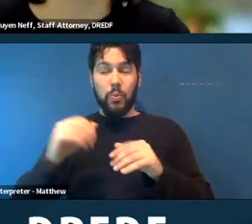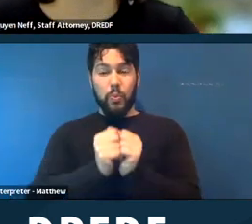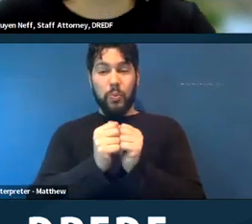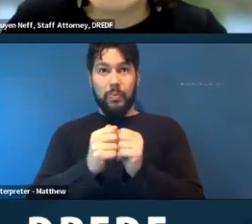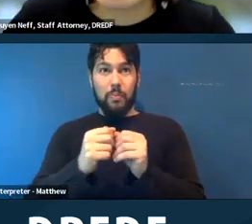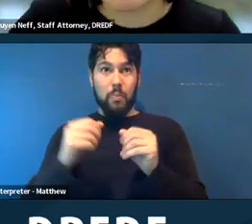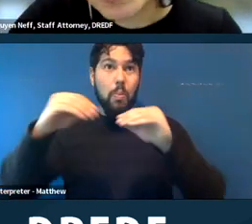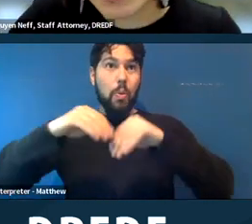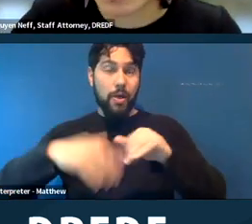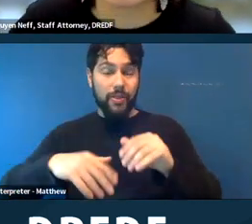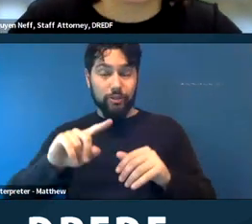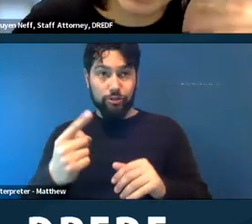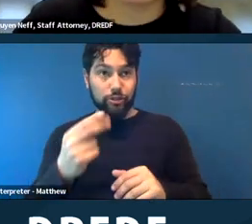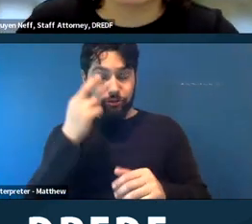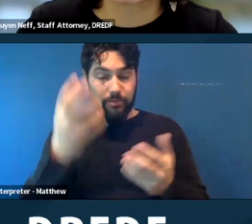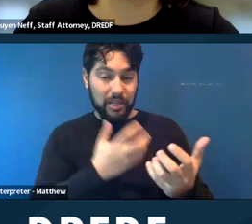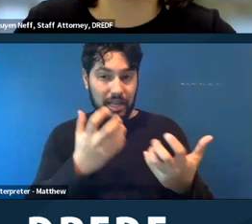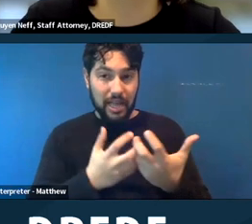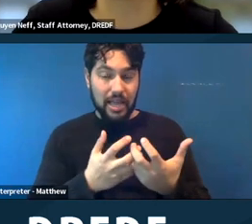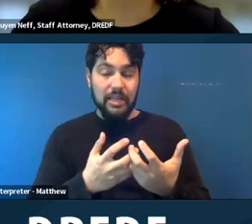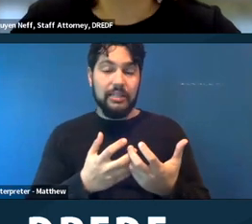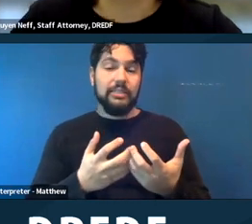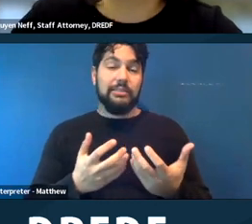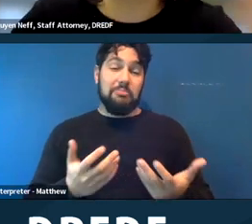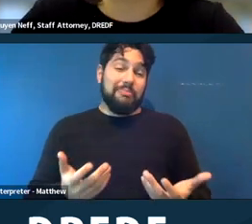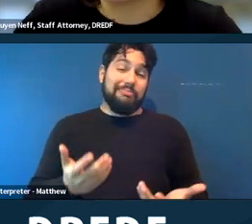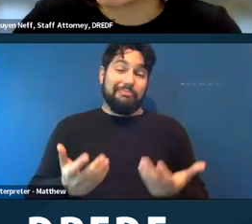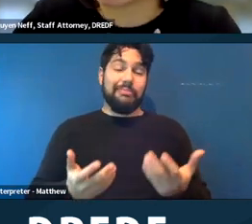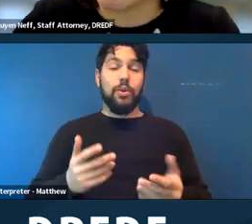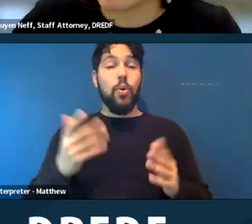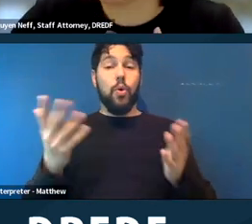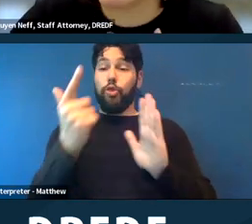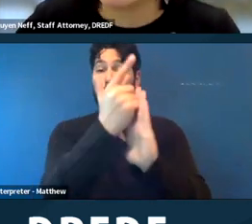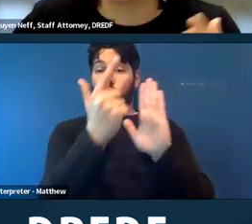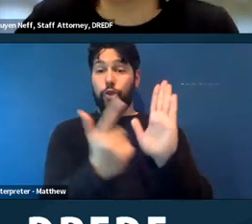think complete ‑‑ unfortunately, I mean, obviously what the law says isn't what I would like,